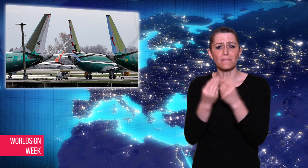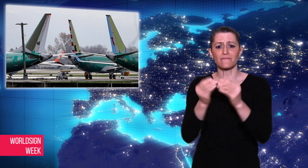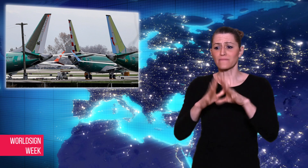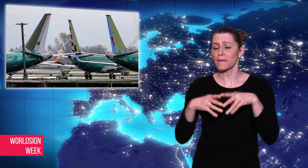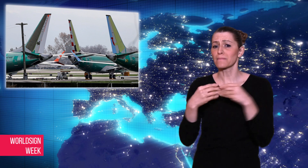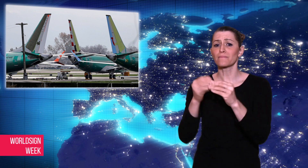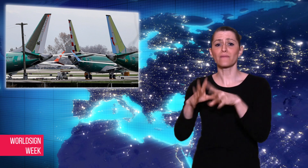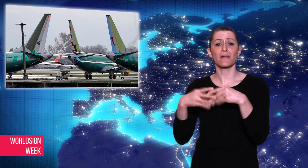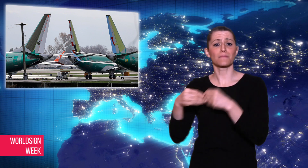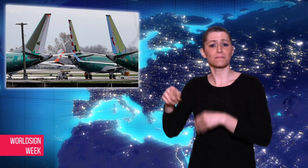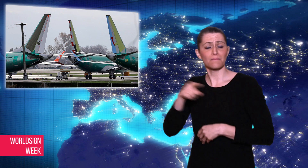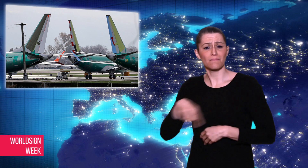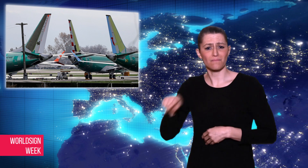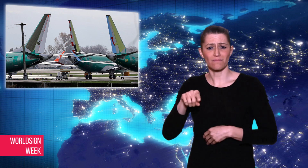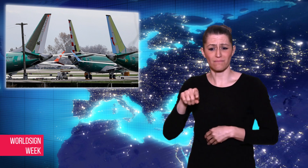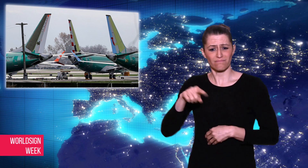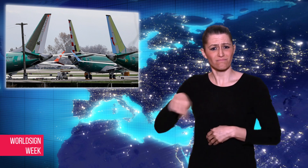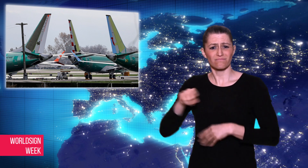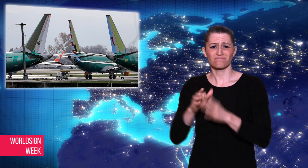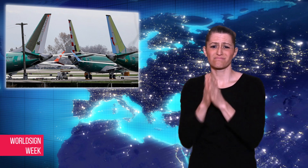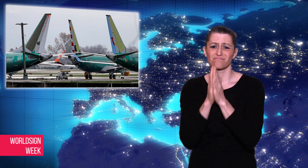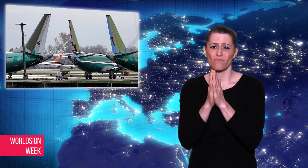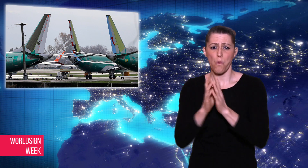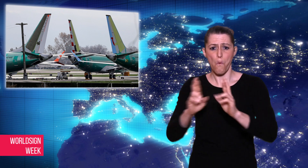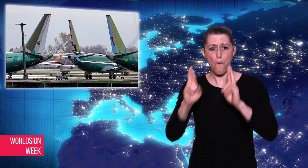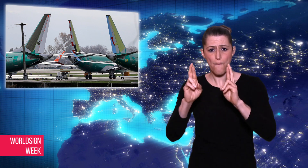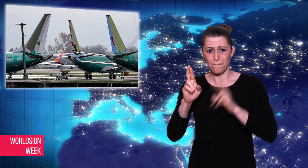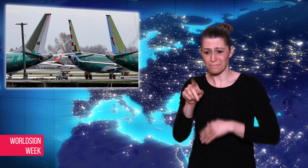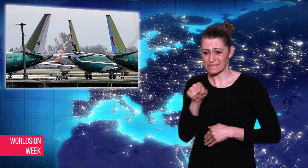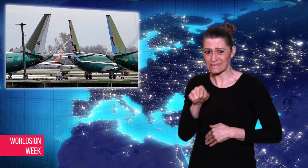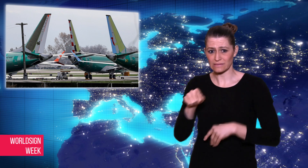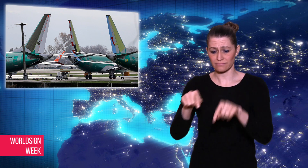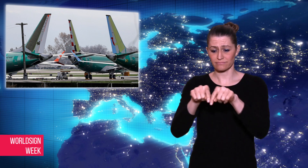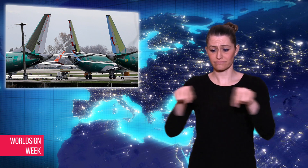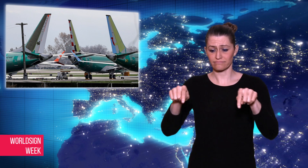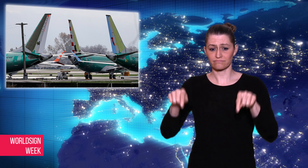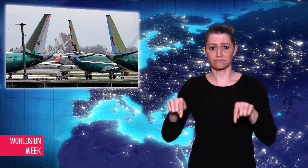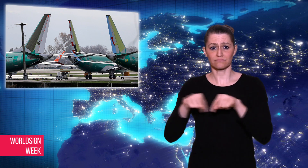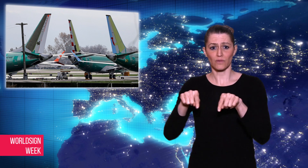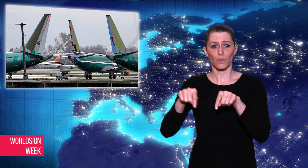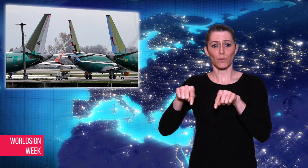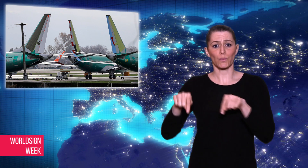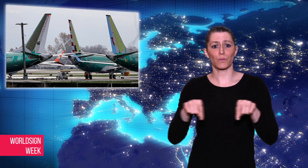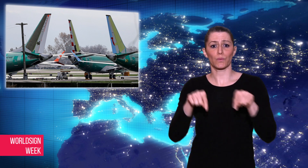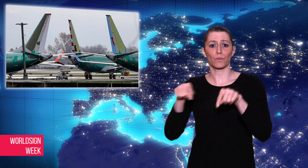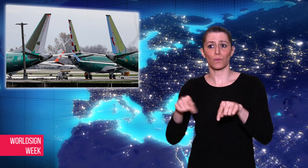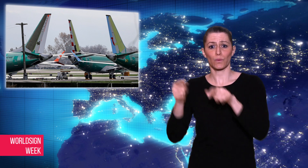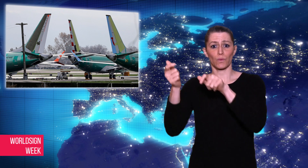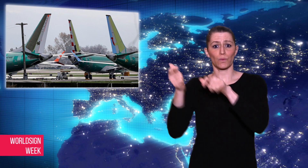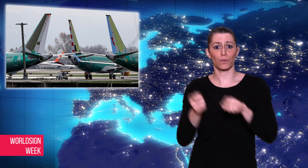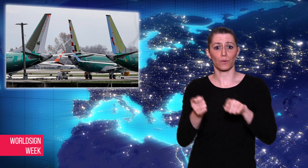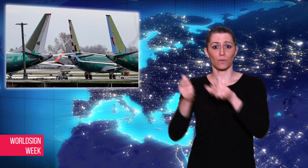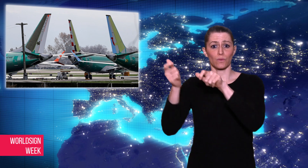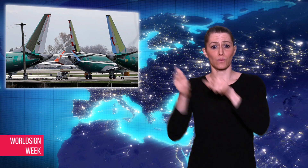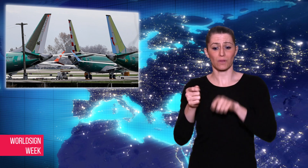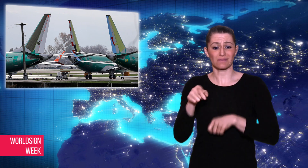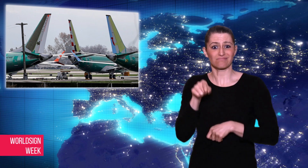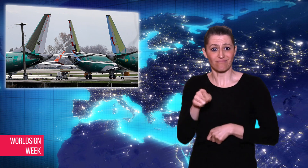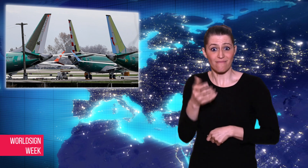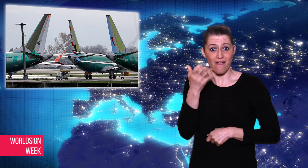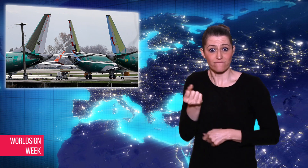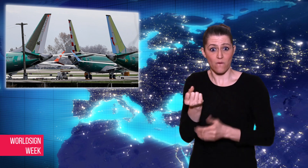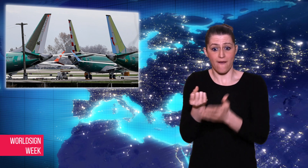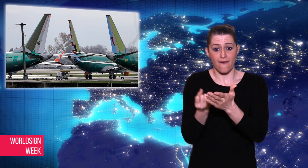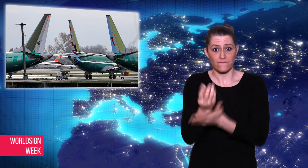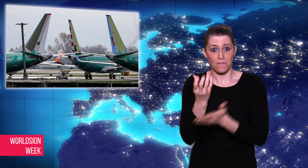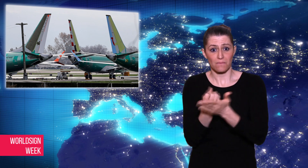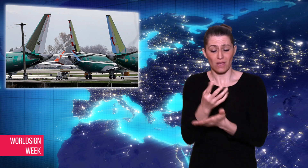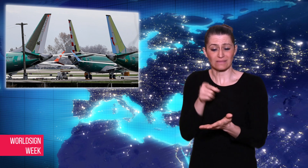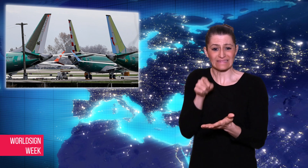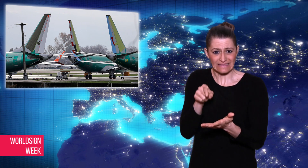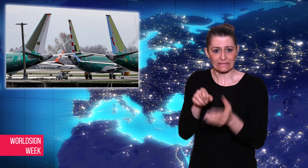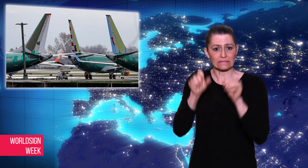of those who died on the plane hopes the flight recorders